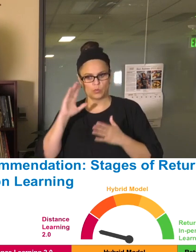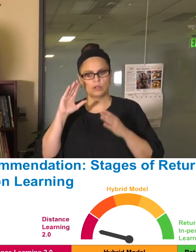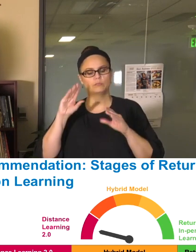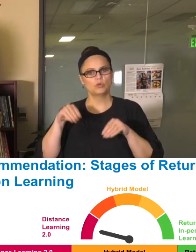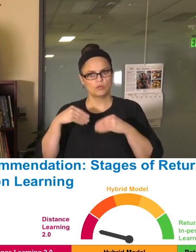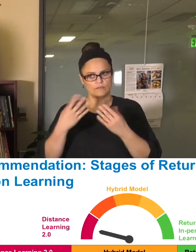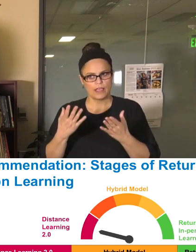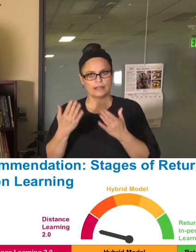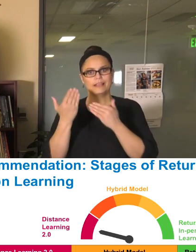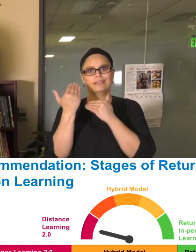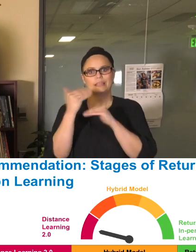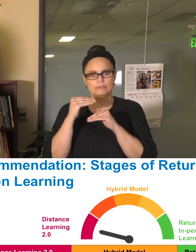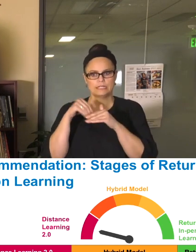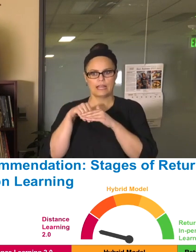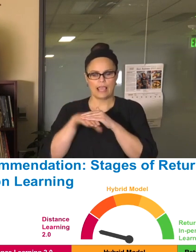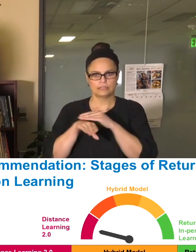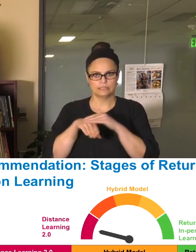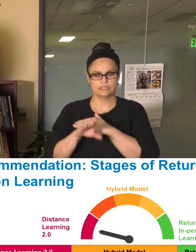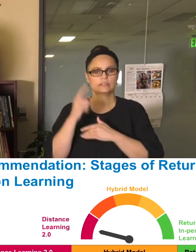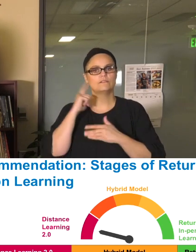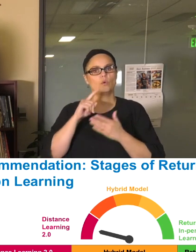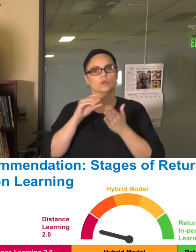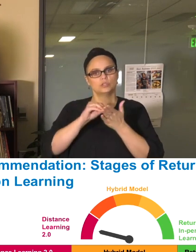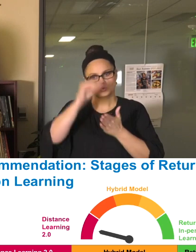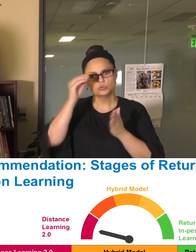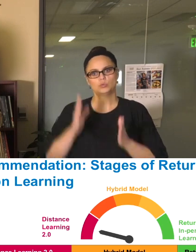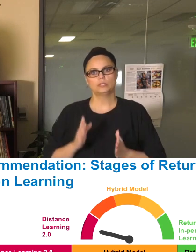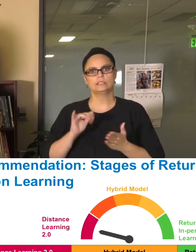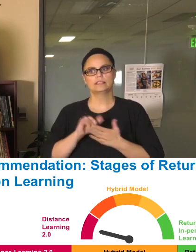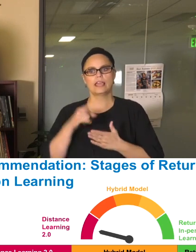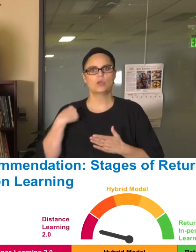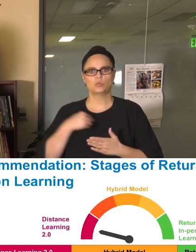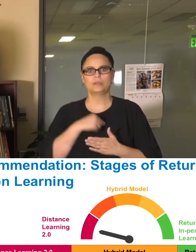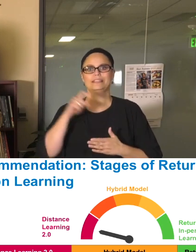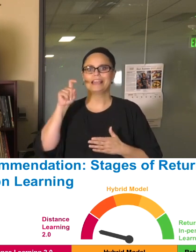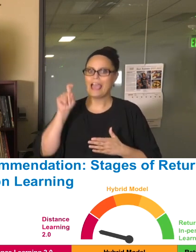to our schools for students that we have to find ways to